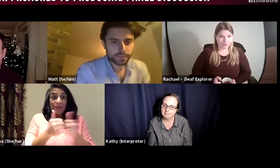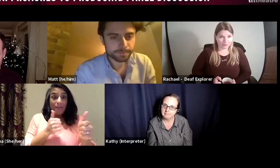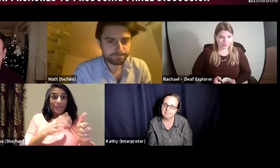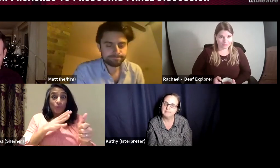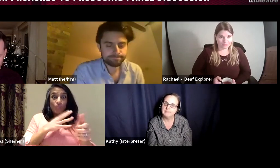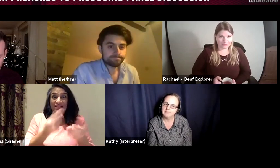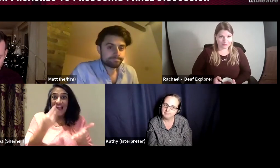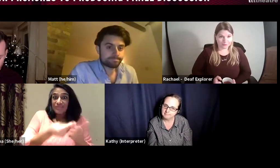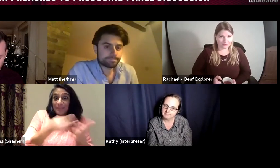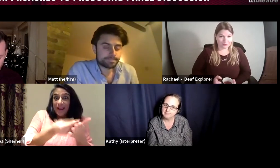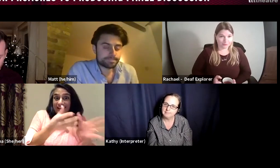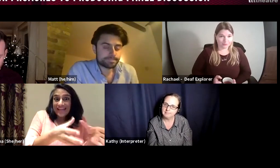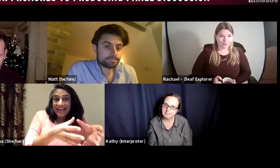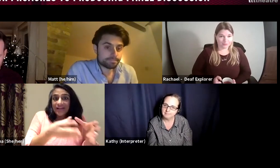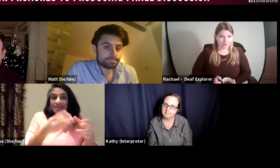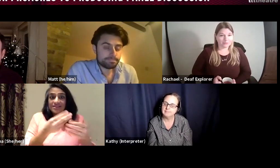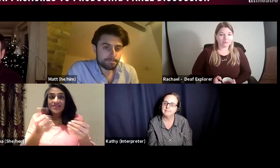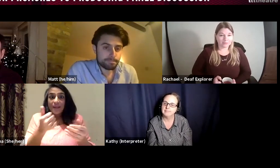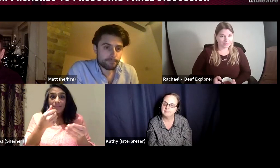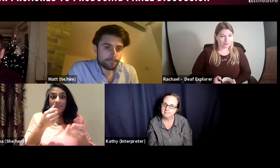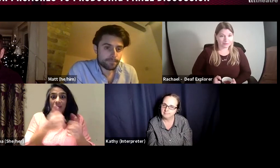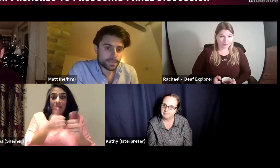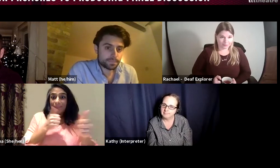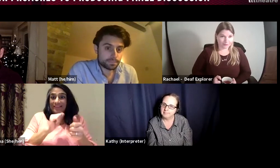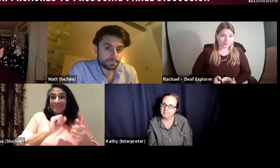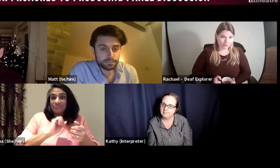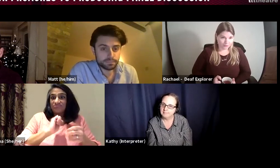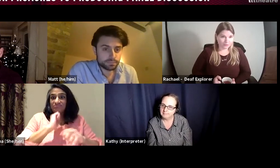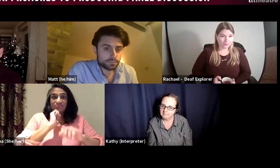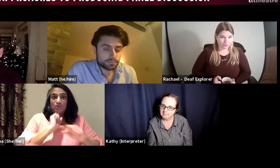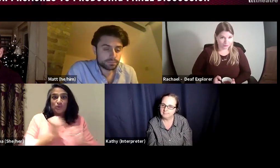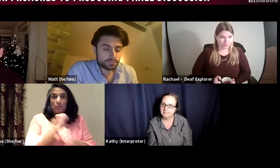on those individual projects, it may be that the monies already sourced by the company